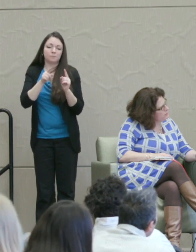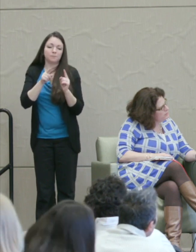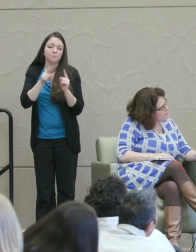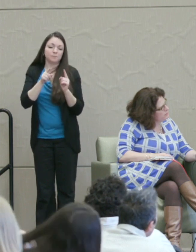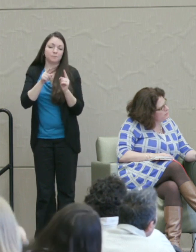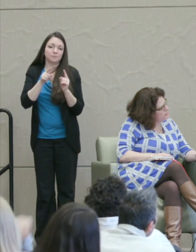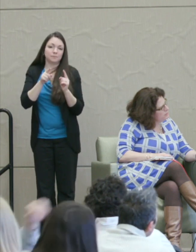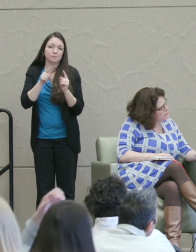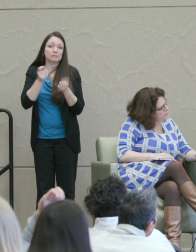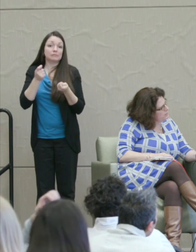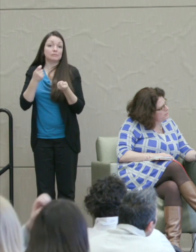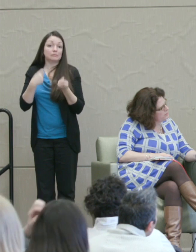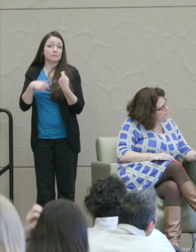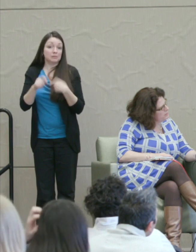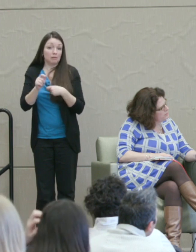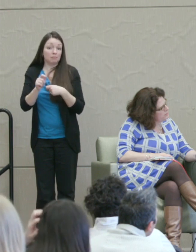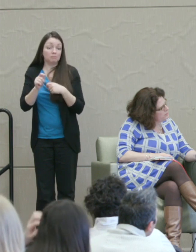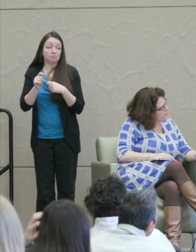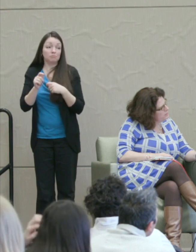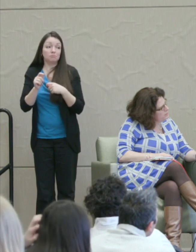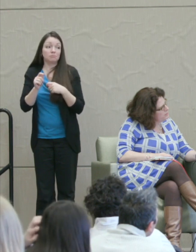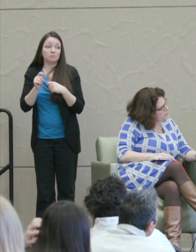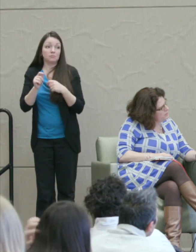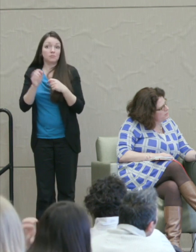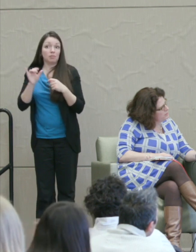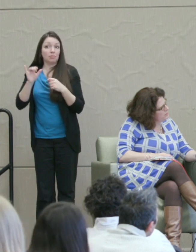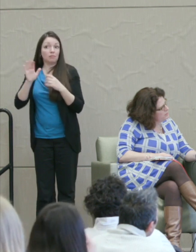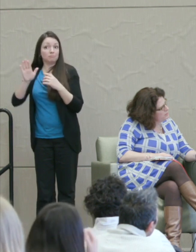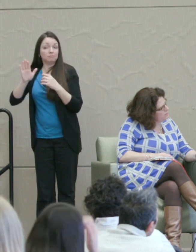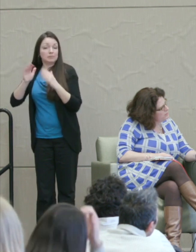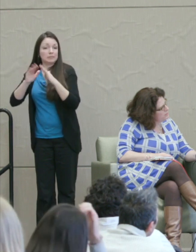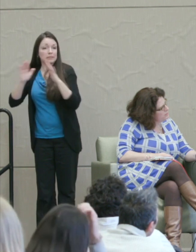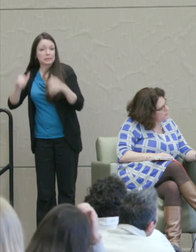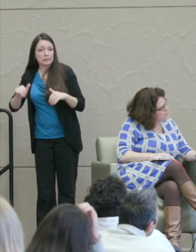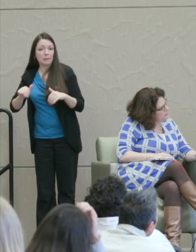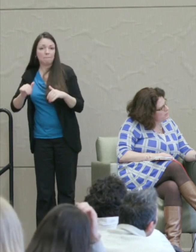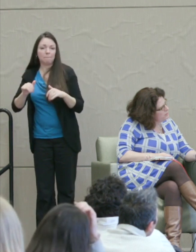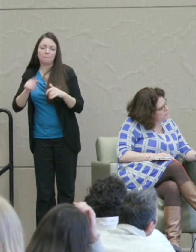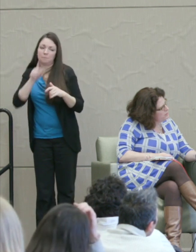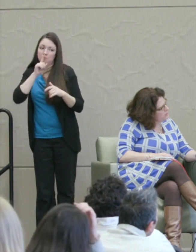Martha Nussbaum: But instead the whole system and it's built into the instructions for judges,